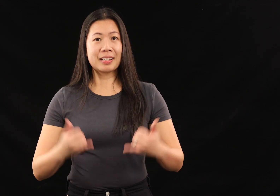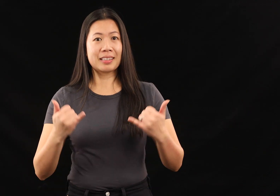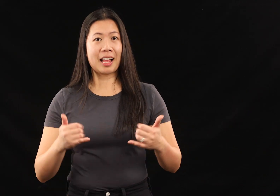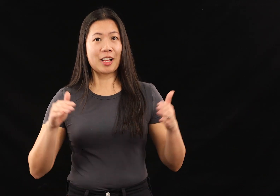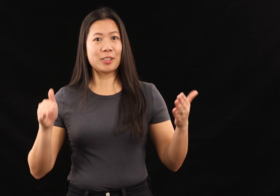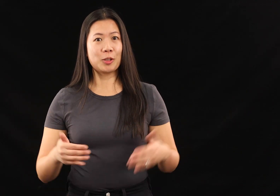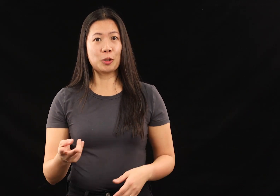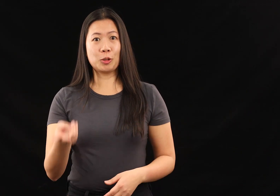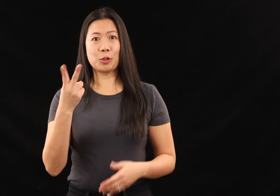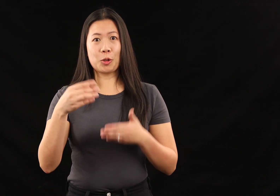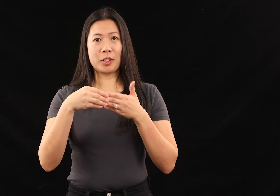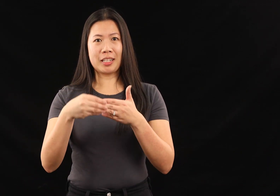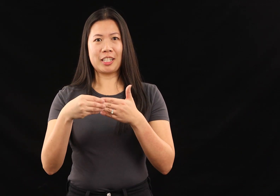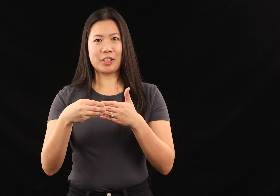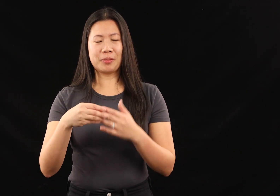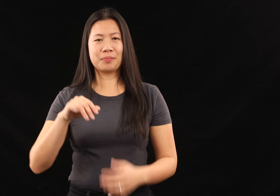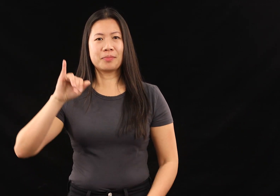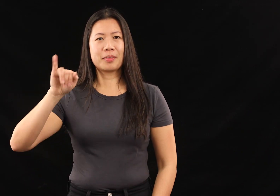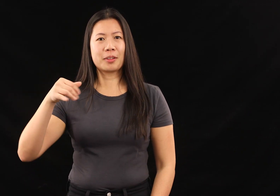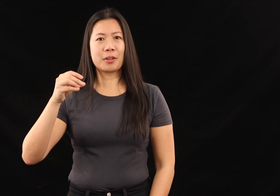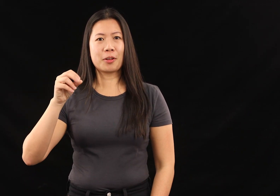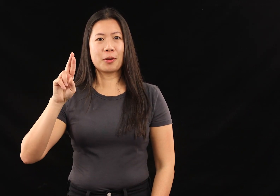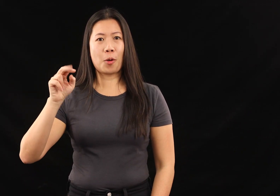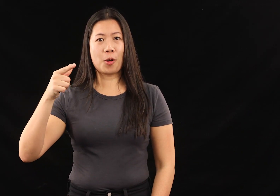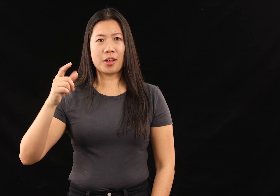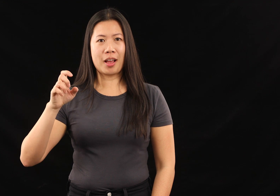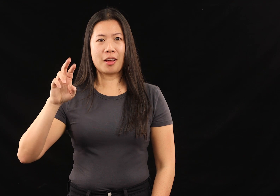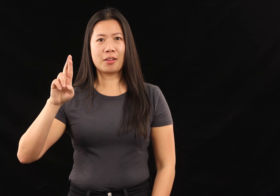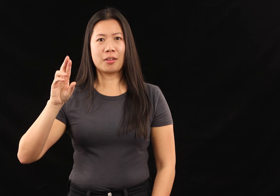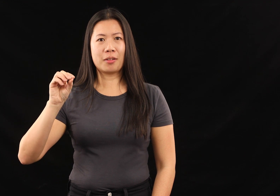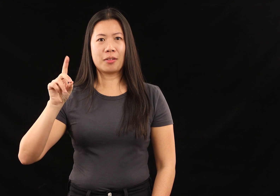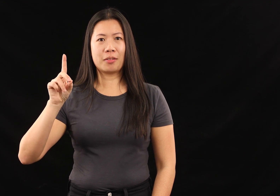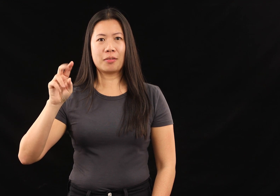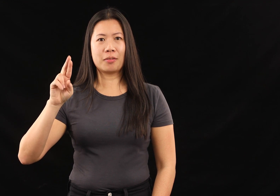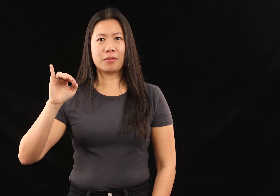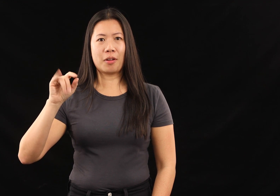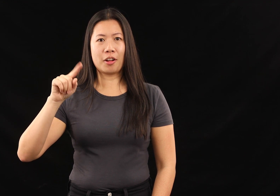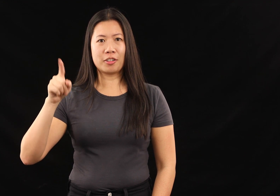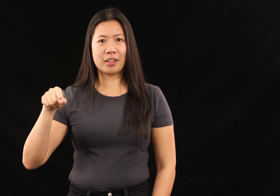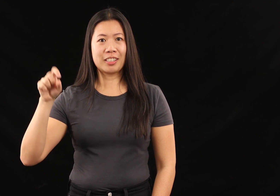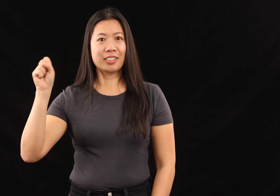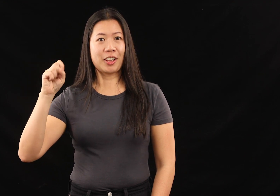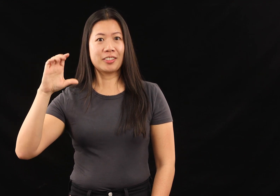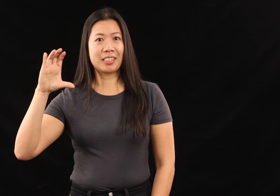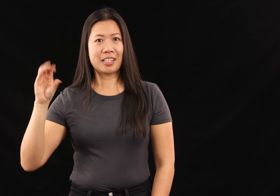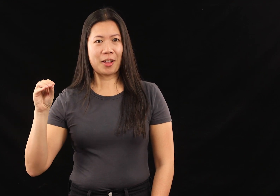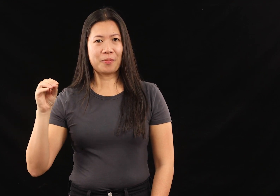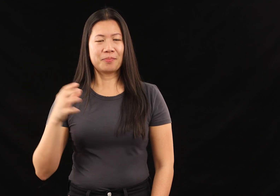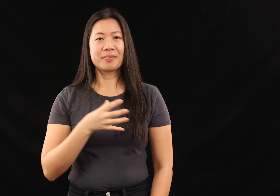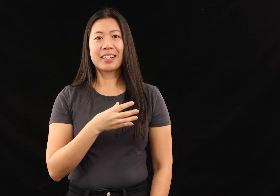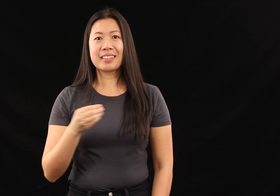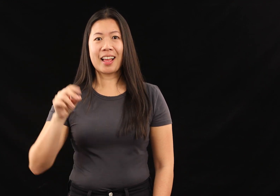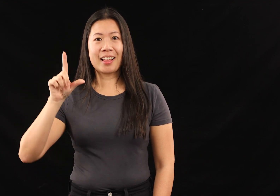Now, I will introduce you to two leaders: Jorge Rodriguez, the CEO of Sorenson, and